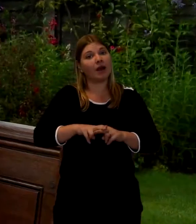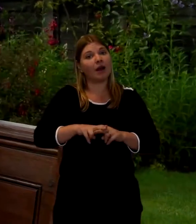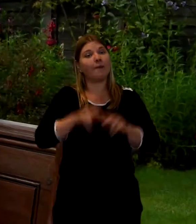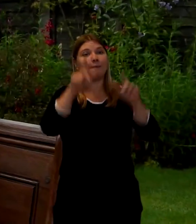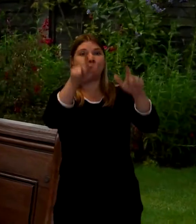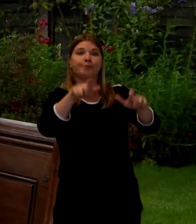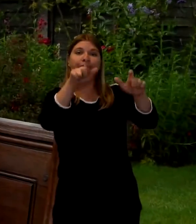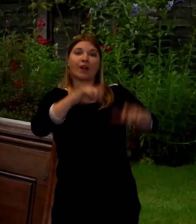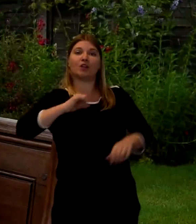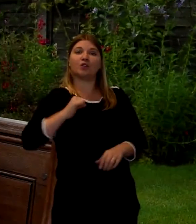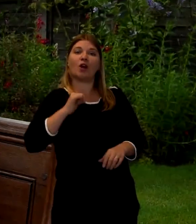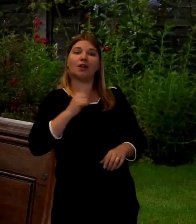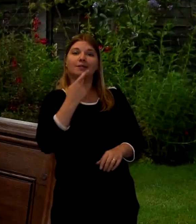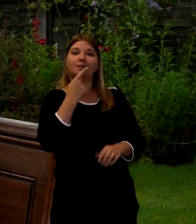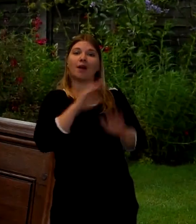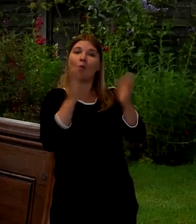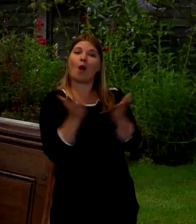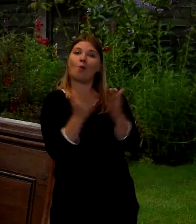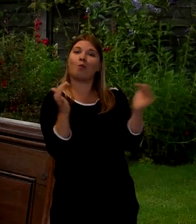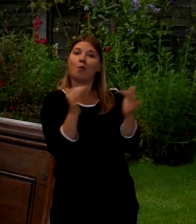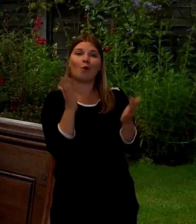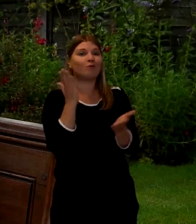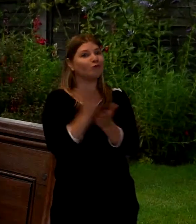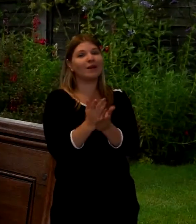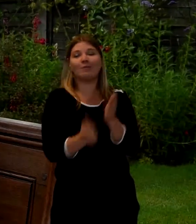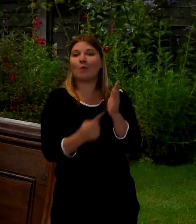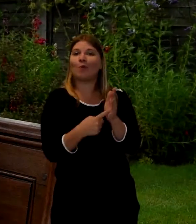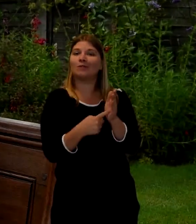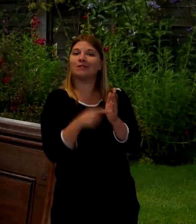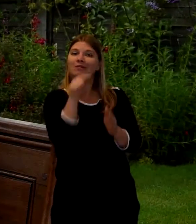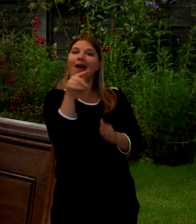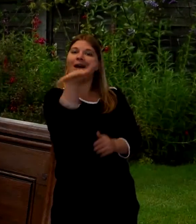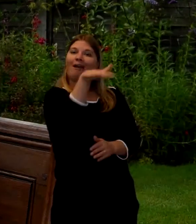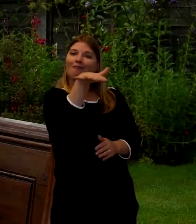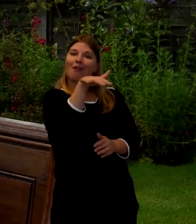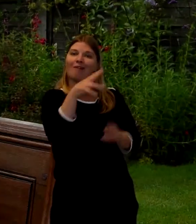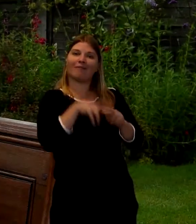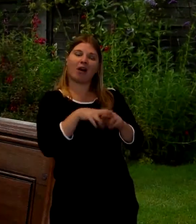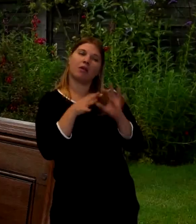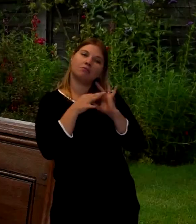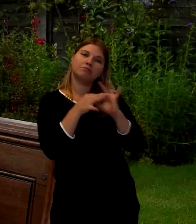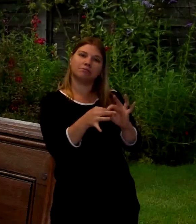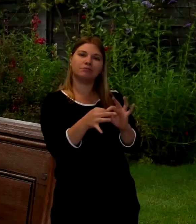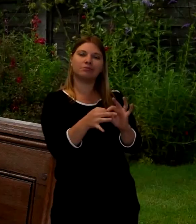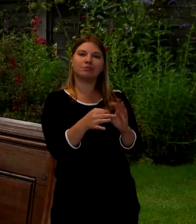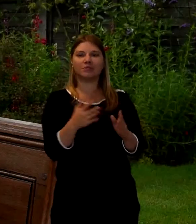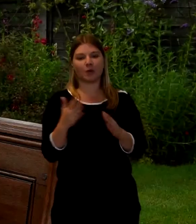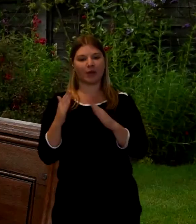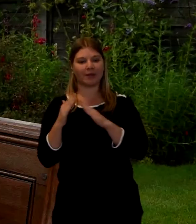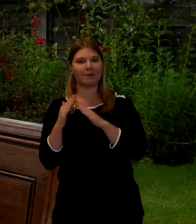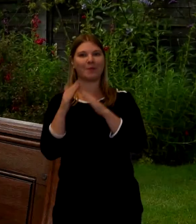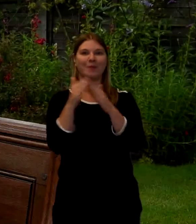in the war so it was even more significant so that was really we went over to the orkneys